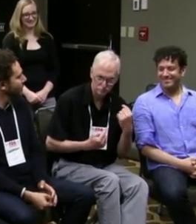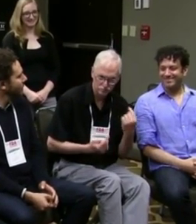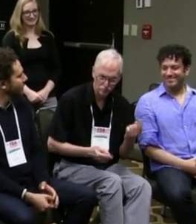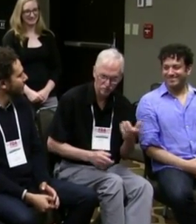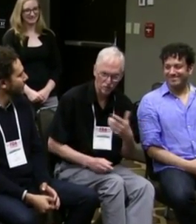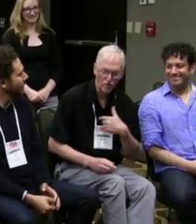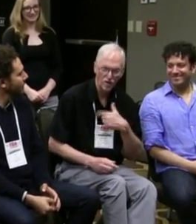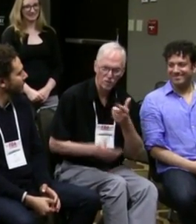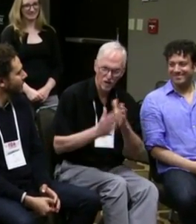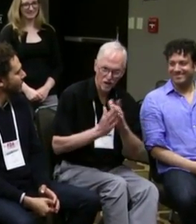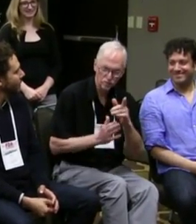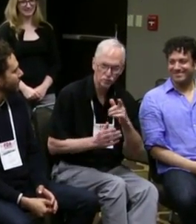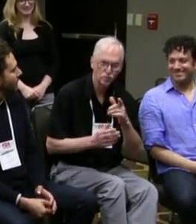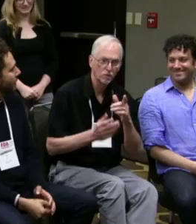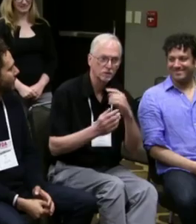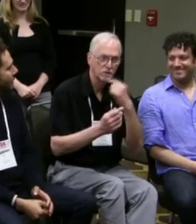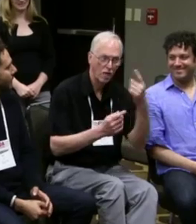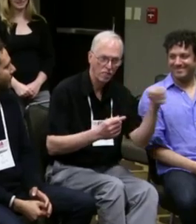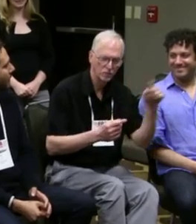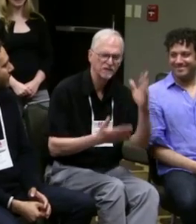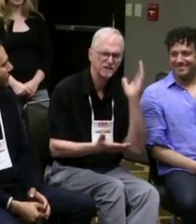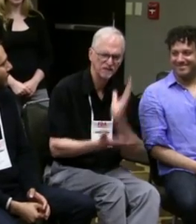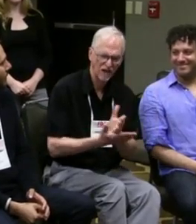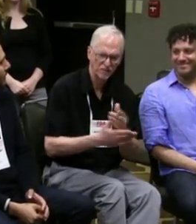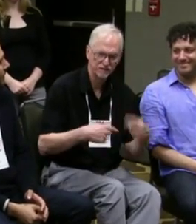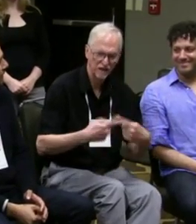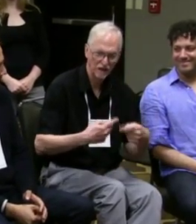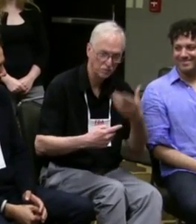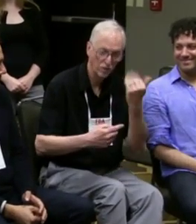I'm a subscriber and I'd like to ask you to tell them